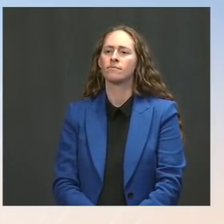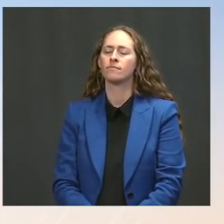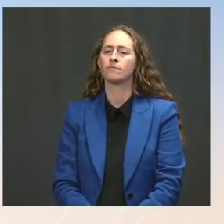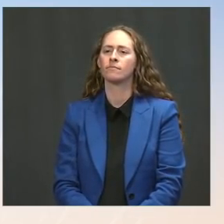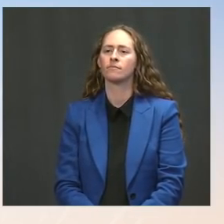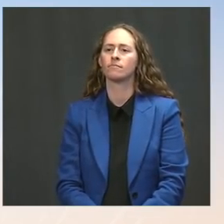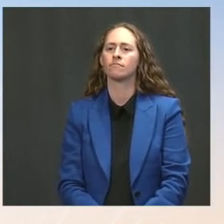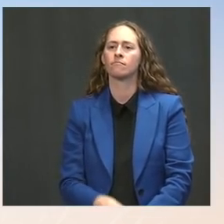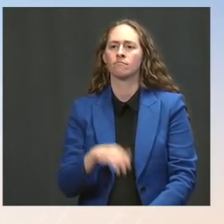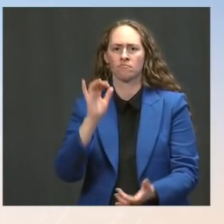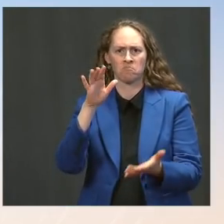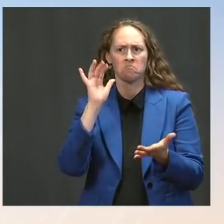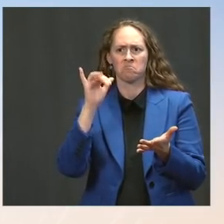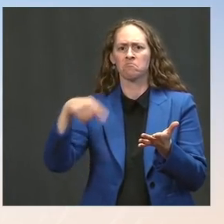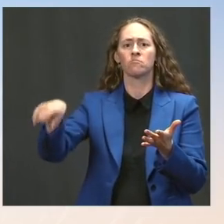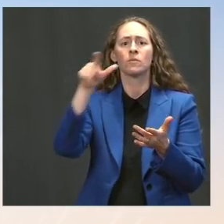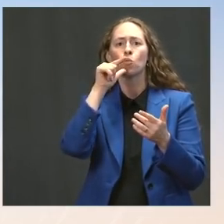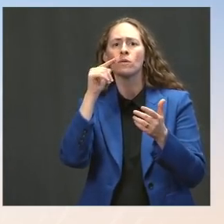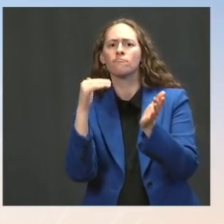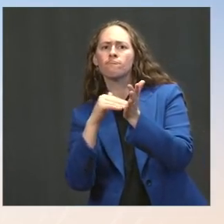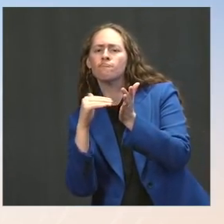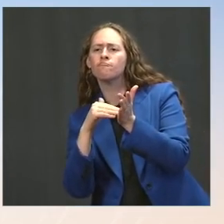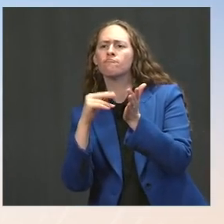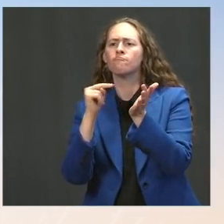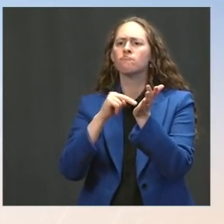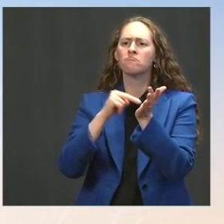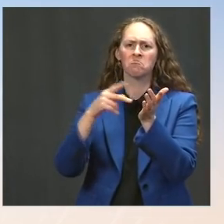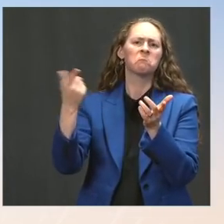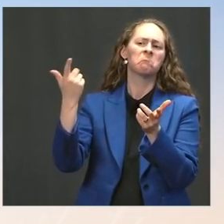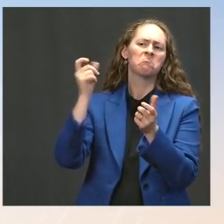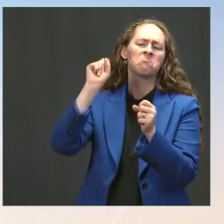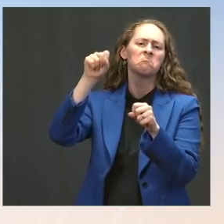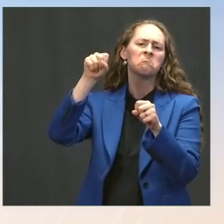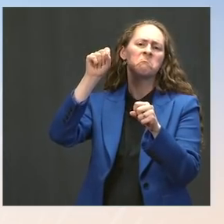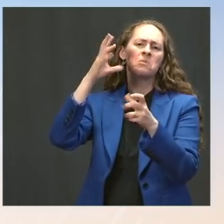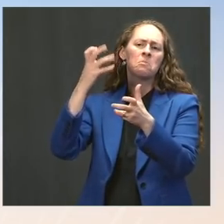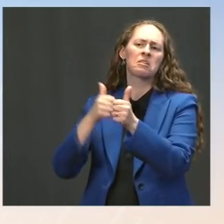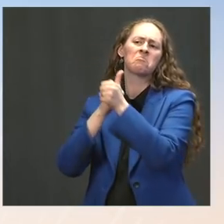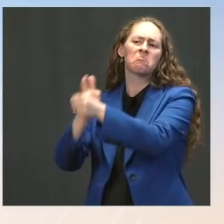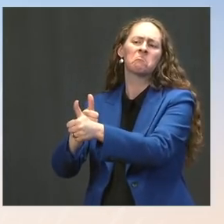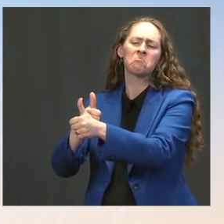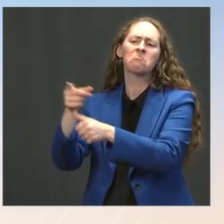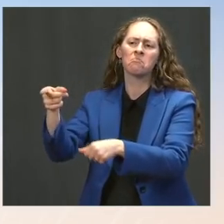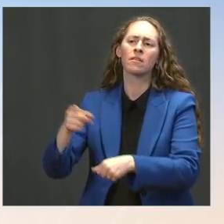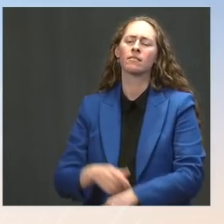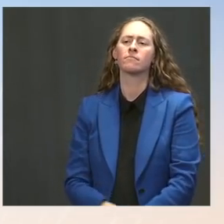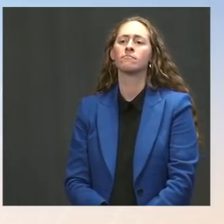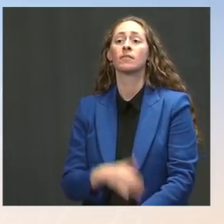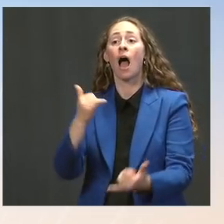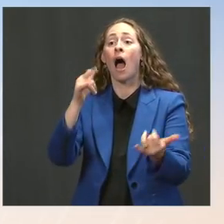As it relates to what the American people should look to -- look, the CDC is looking at data across the country.